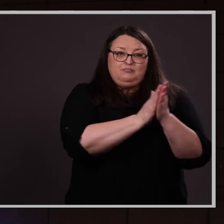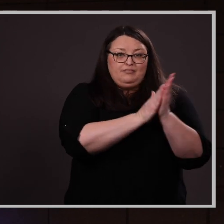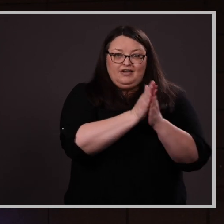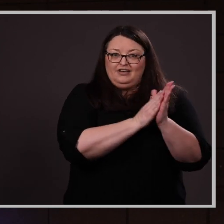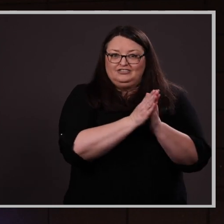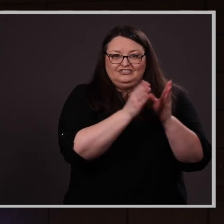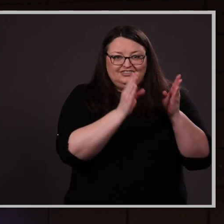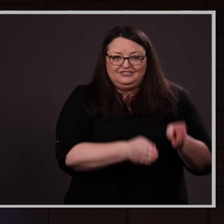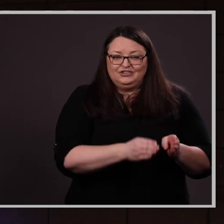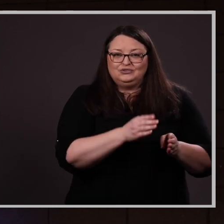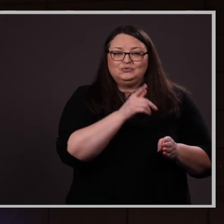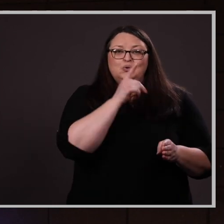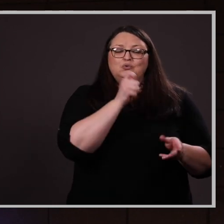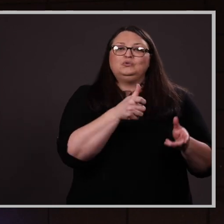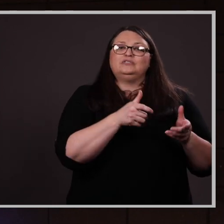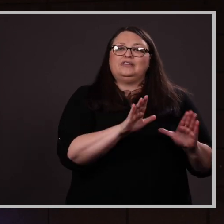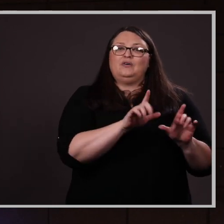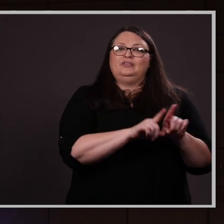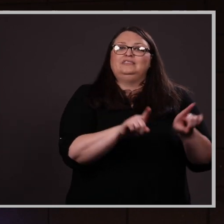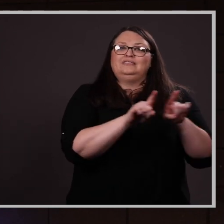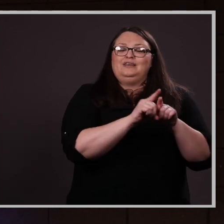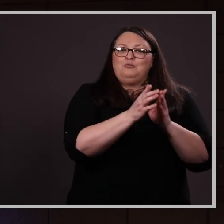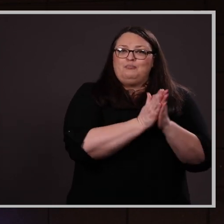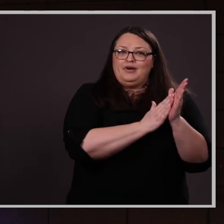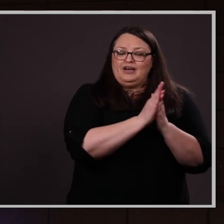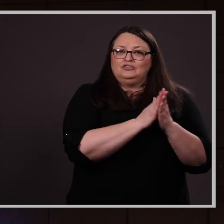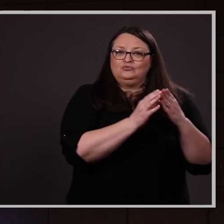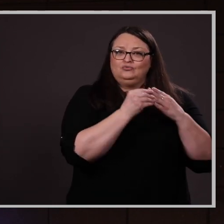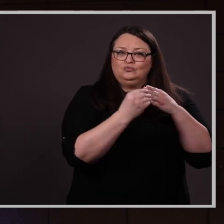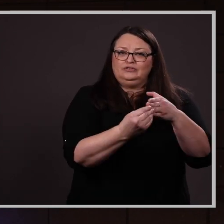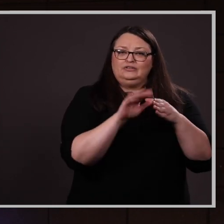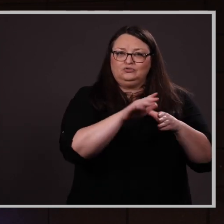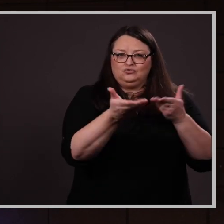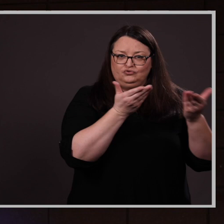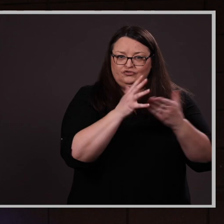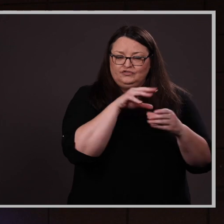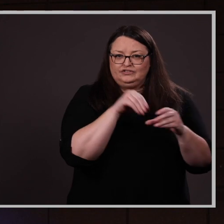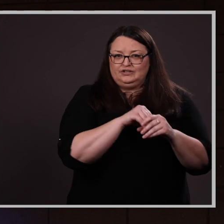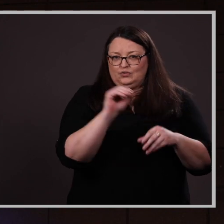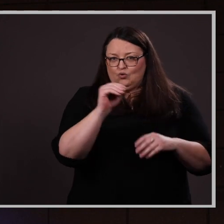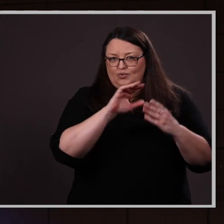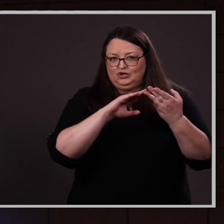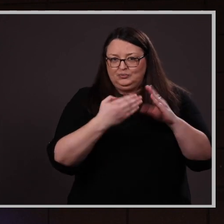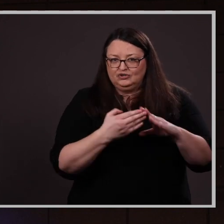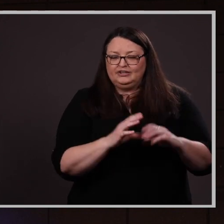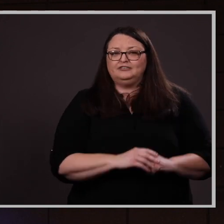allowed those same passions to direct her service in the Omaha community. She has volunteered